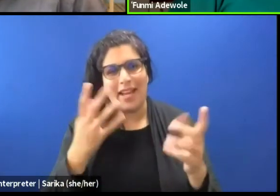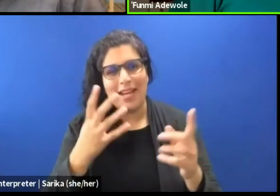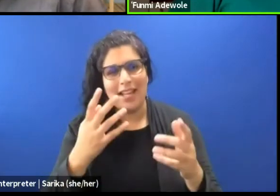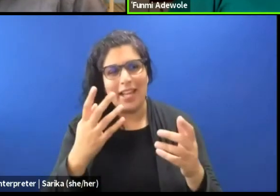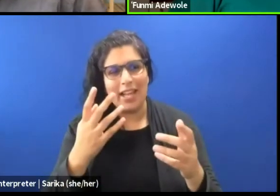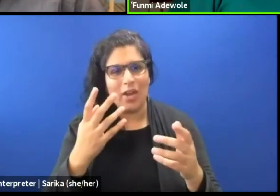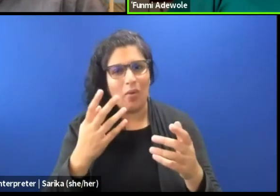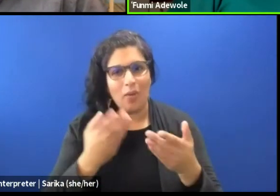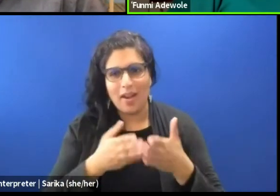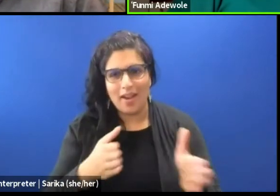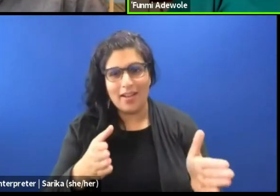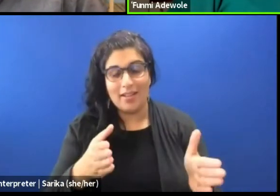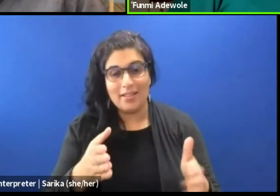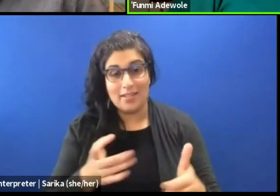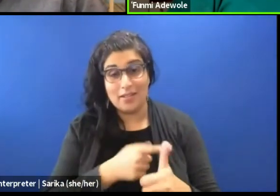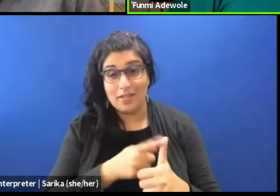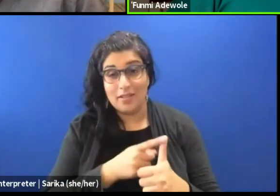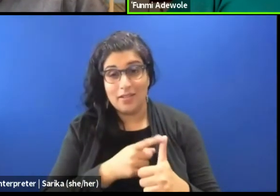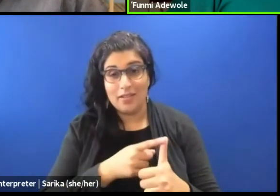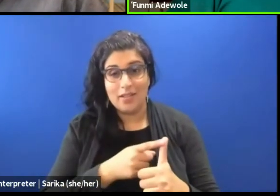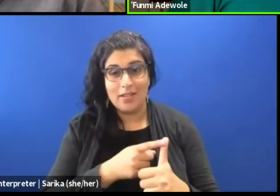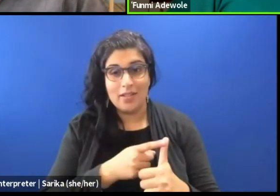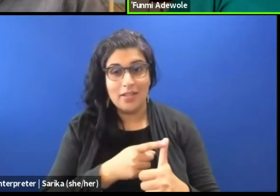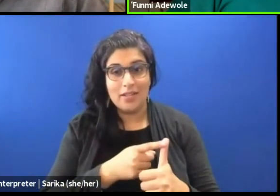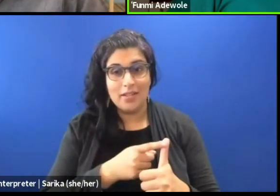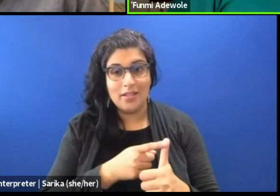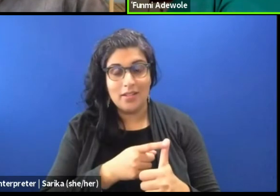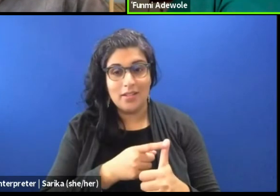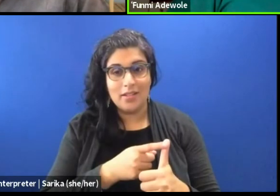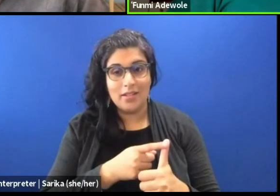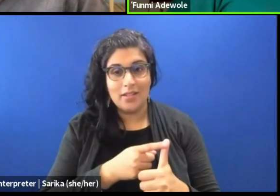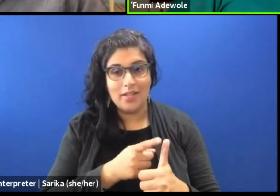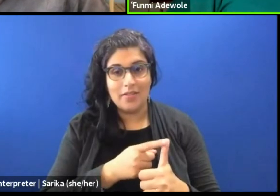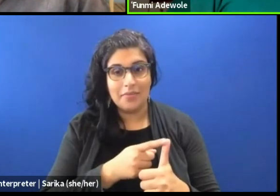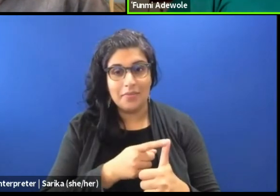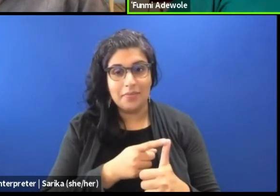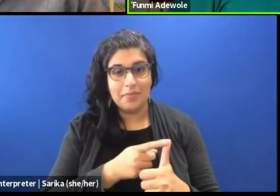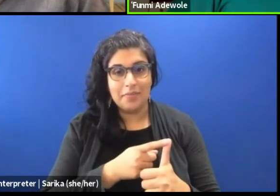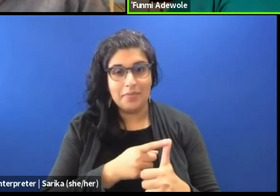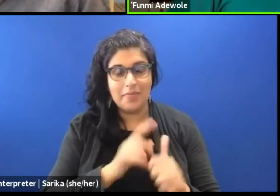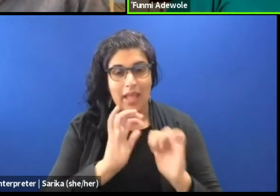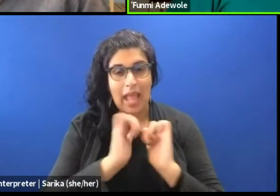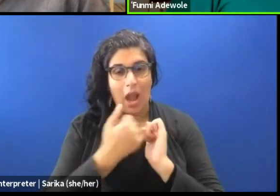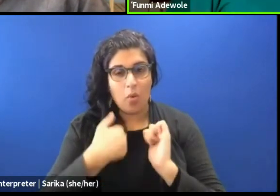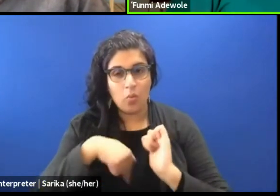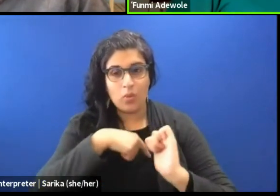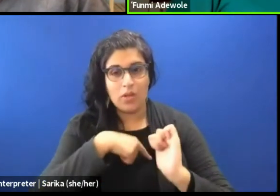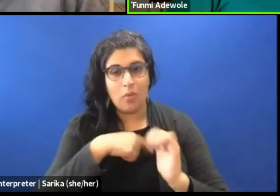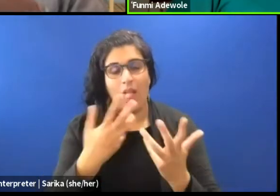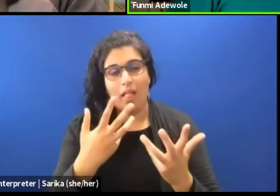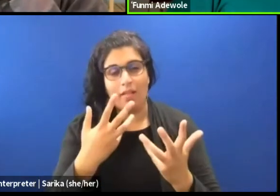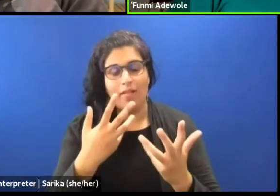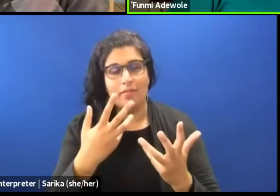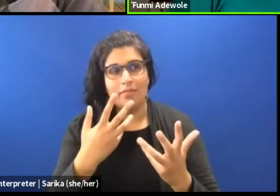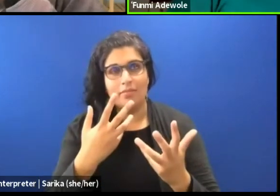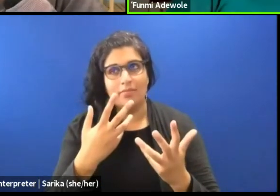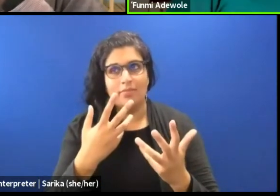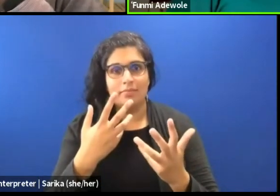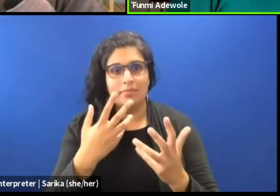One is how we you know, the whole idea of how we produce knowledge